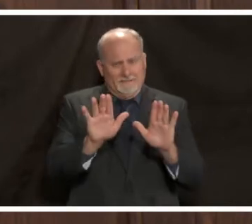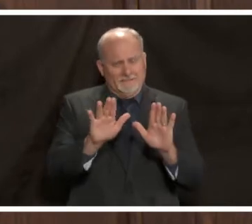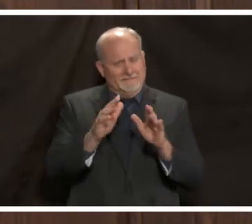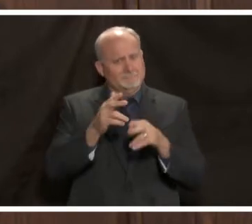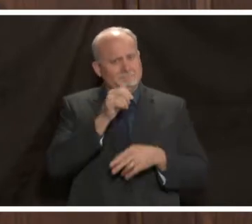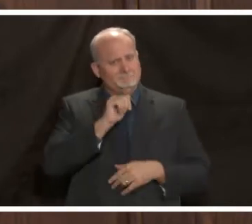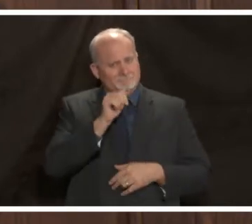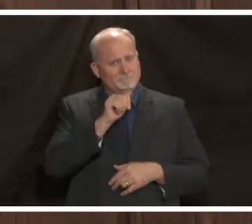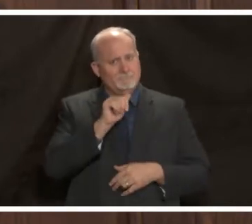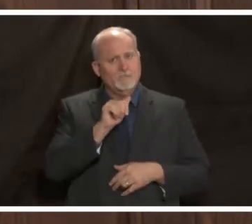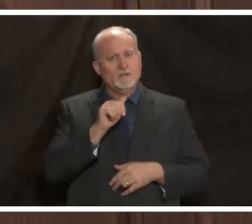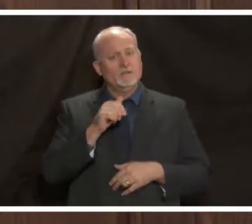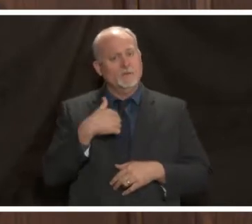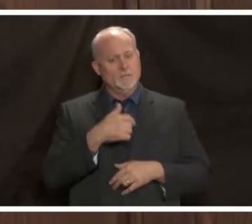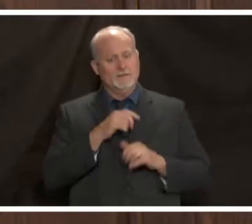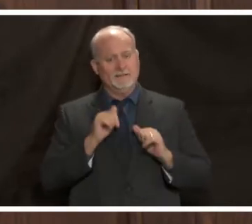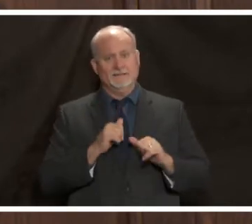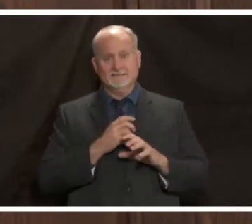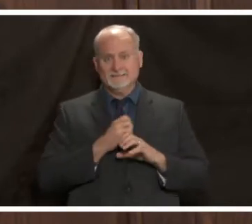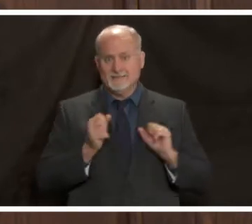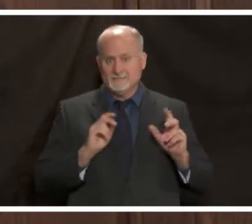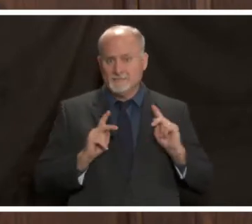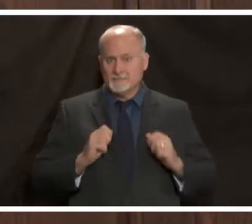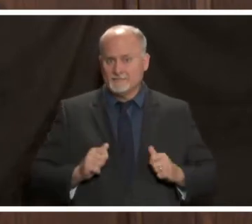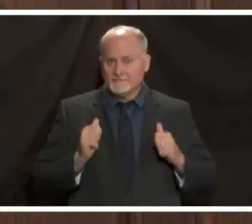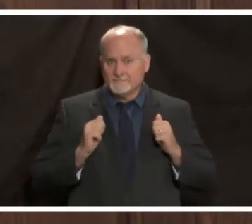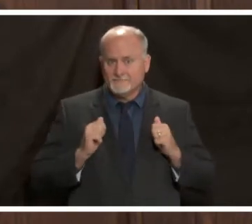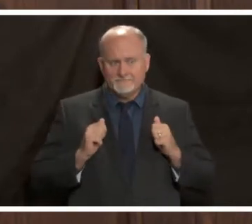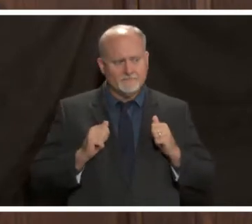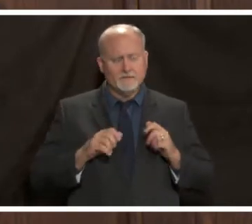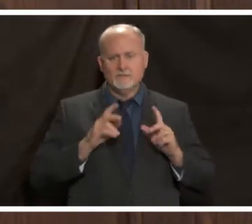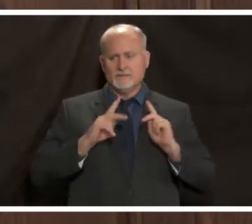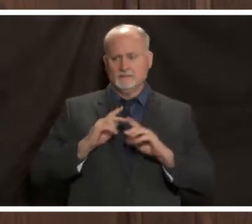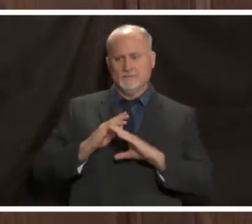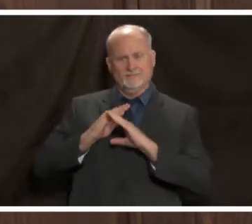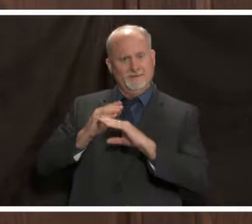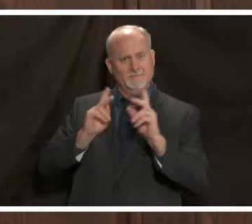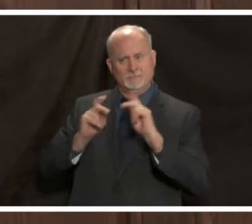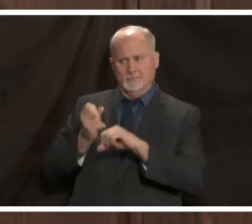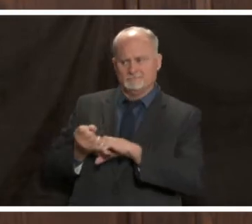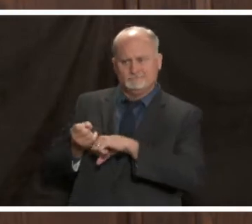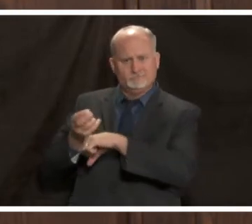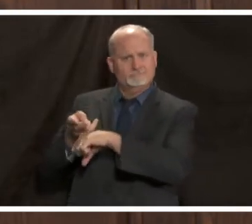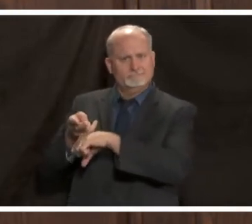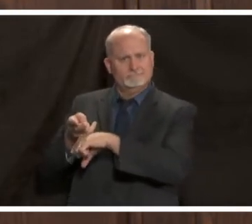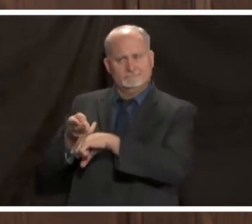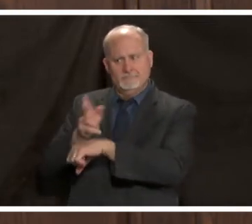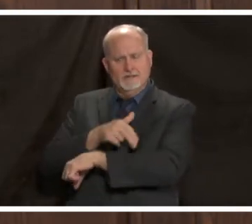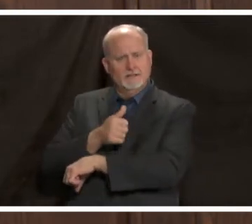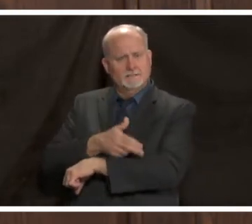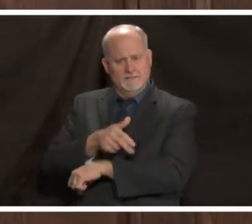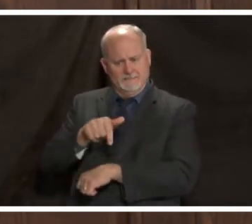all play a part in saving lives and keeping people out of the hospital over the holidays thank you